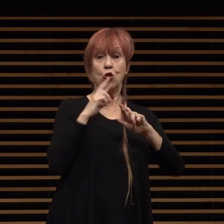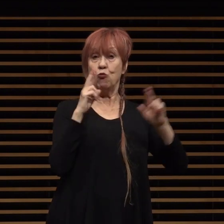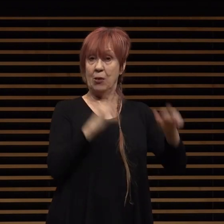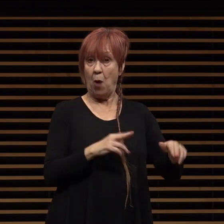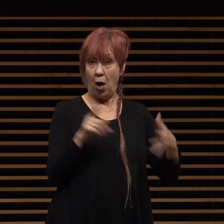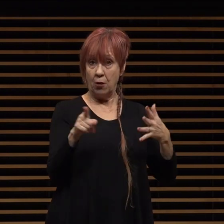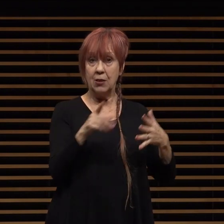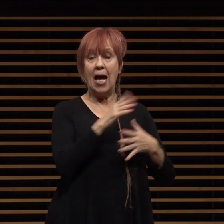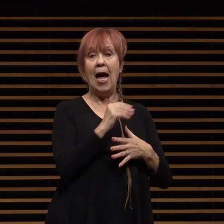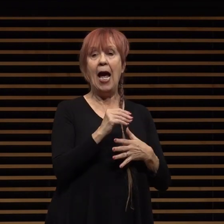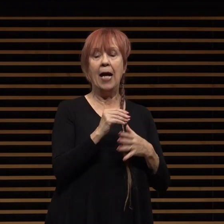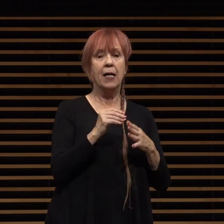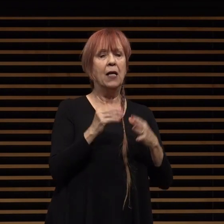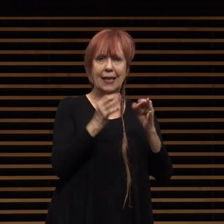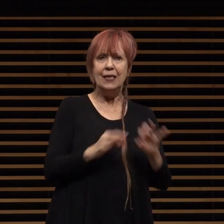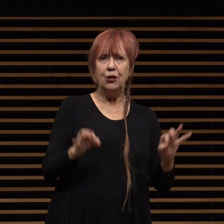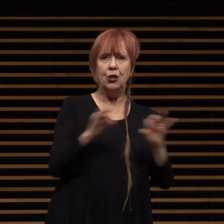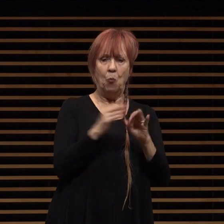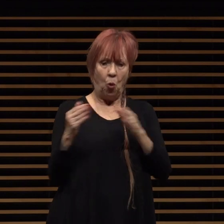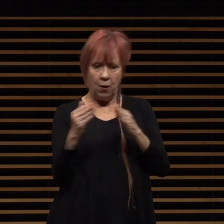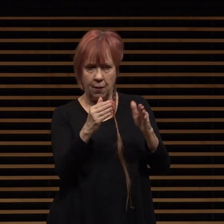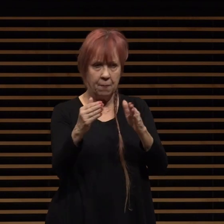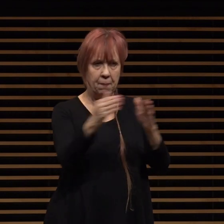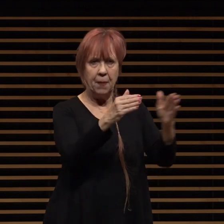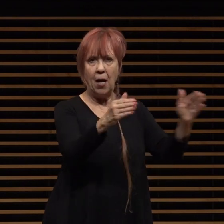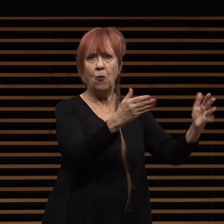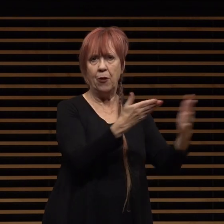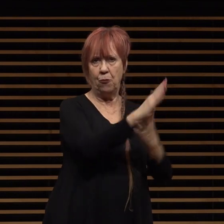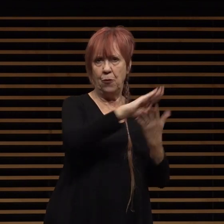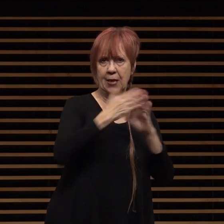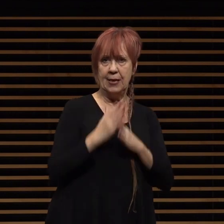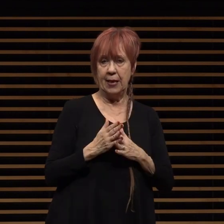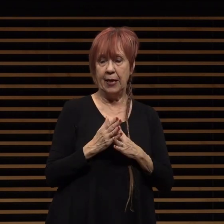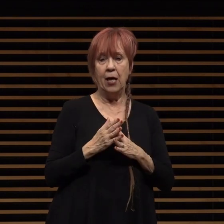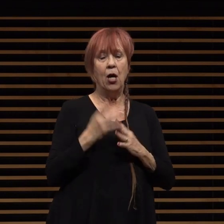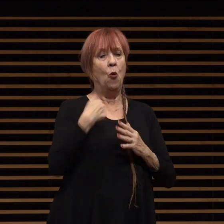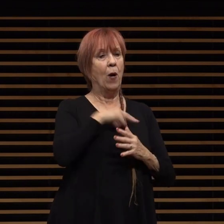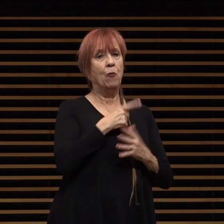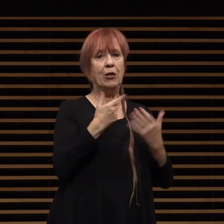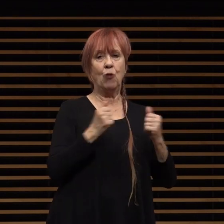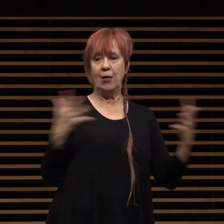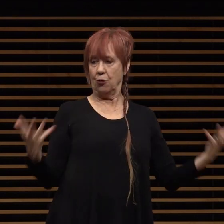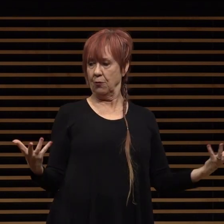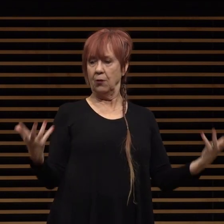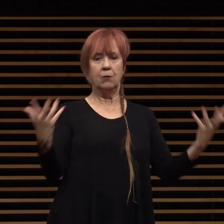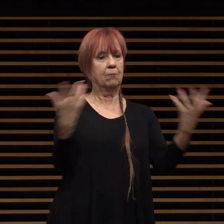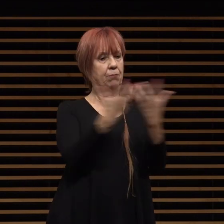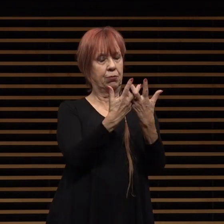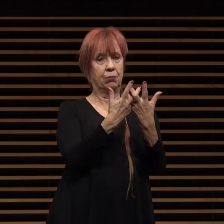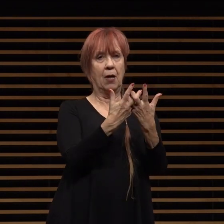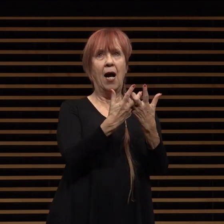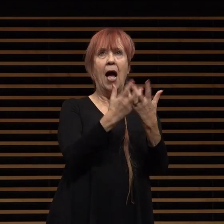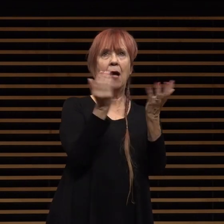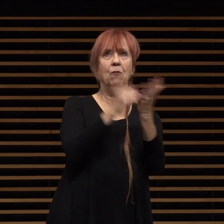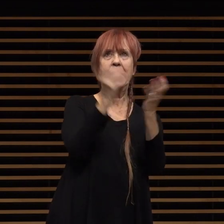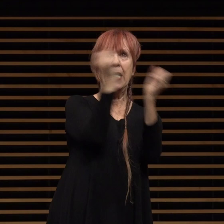traffic corridor in our city as we look to re-stitch our city and